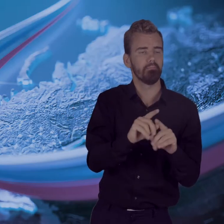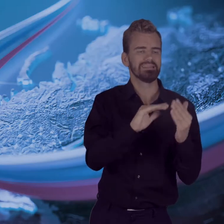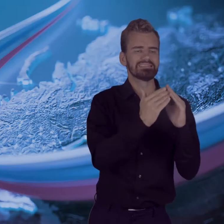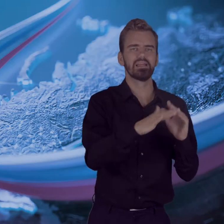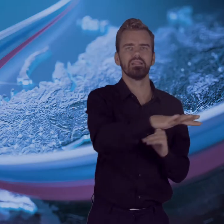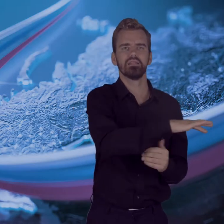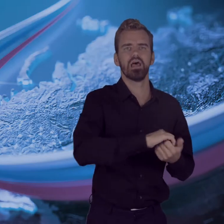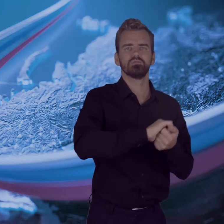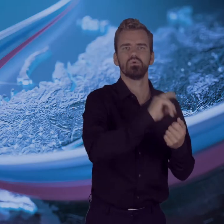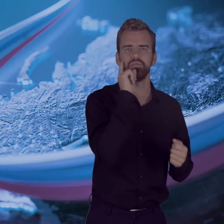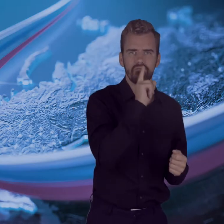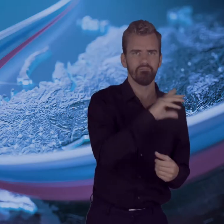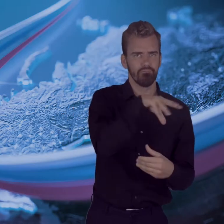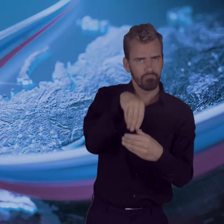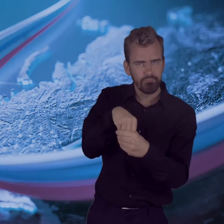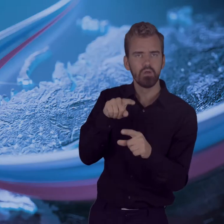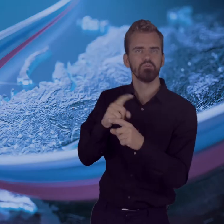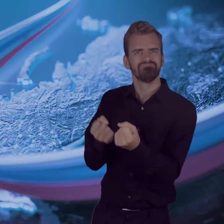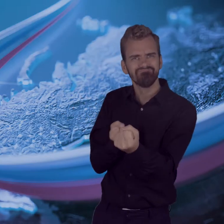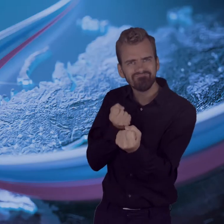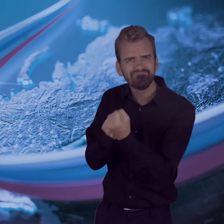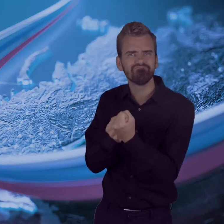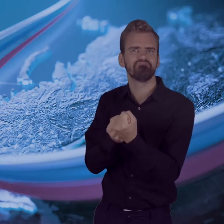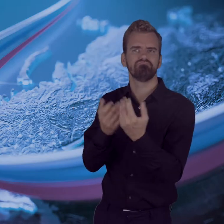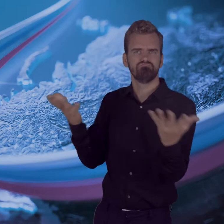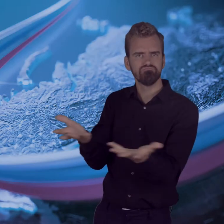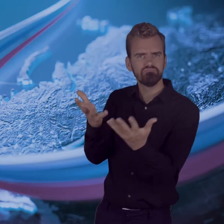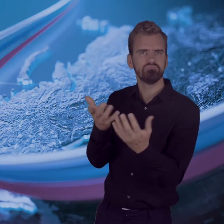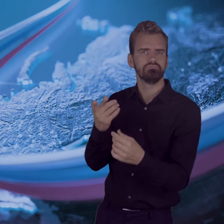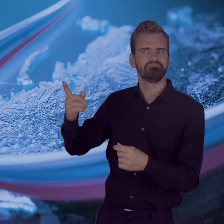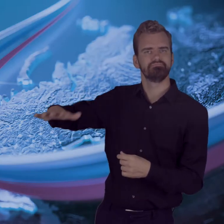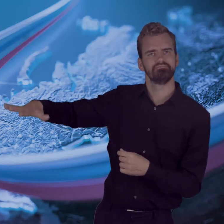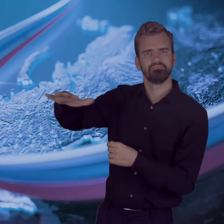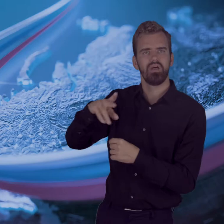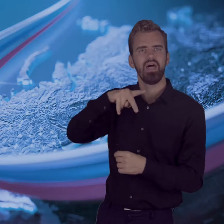assistance of the autonomous non-profit organization